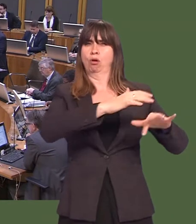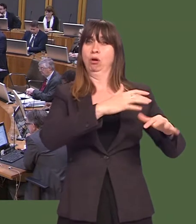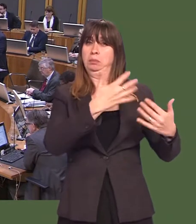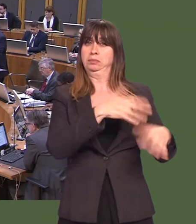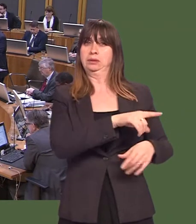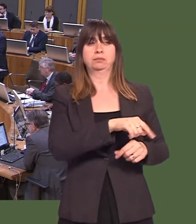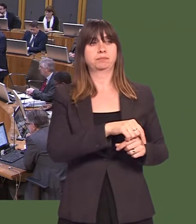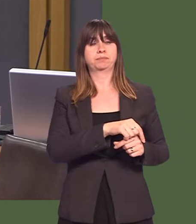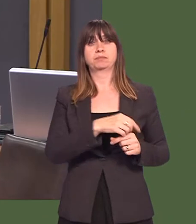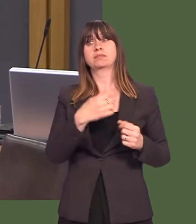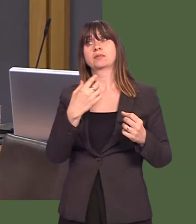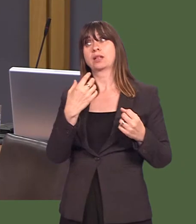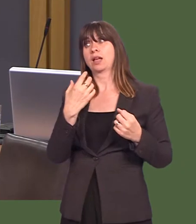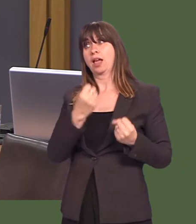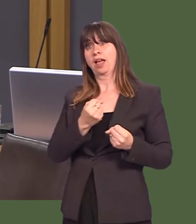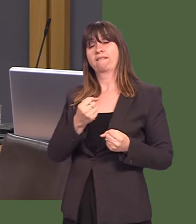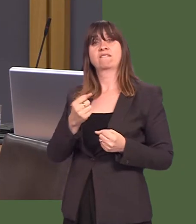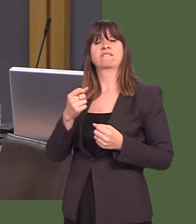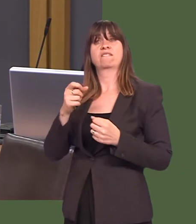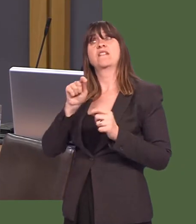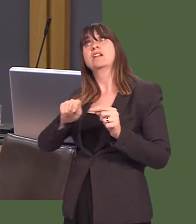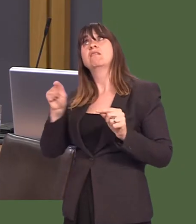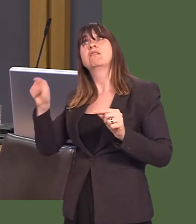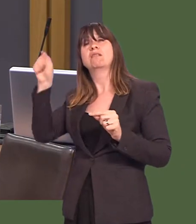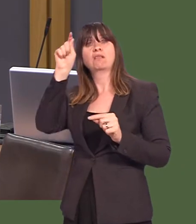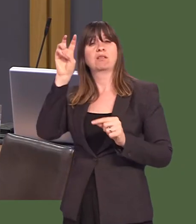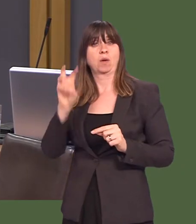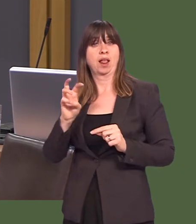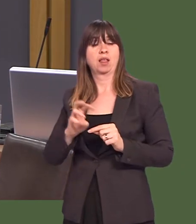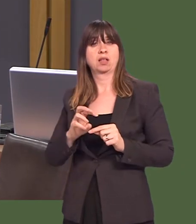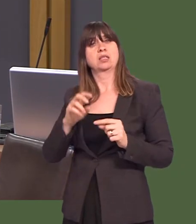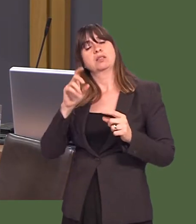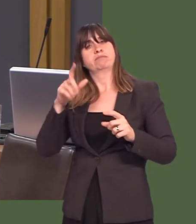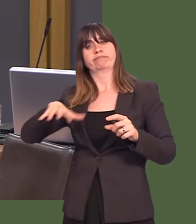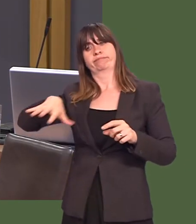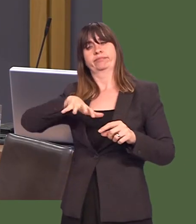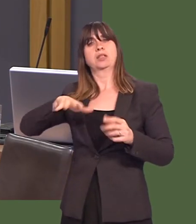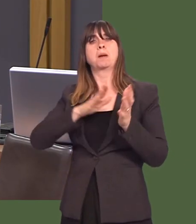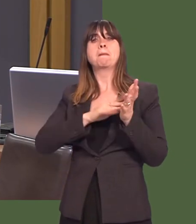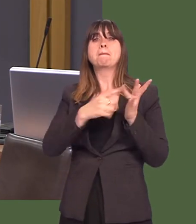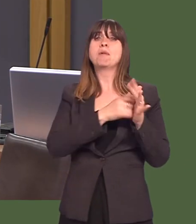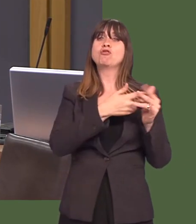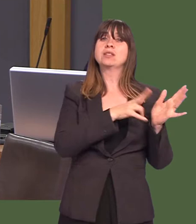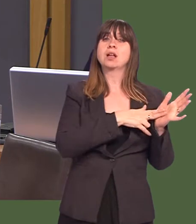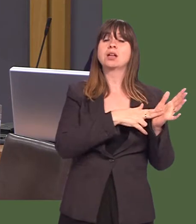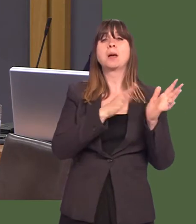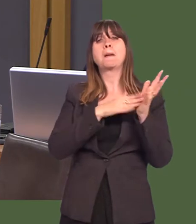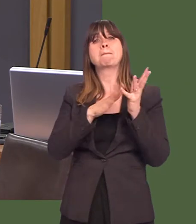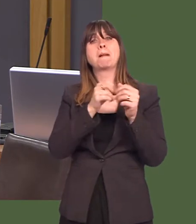There are other district shopping centres in Swansea and in other cities in Wales. Iíd like to stress the importance of district shopping centres, such as in Morriston, Mumbles